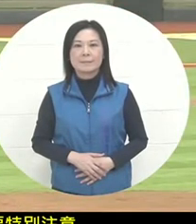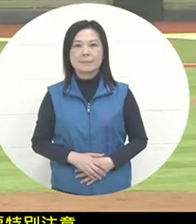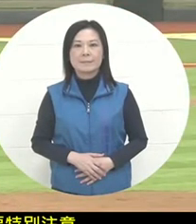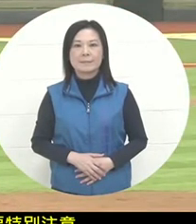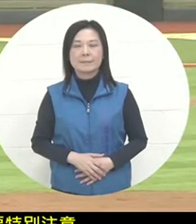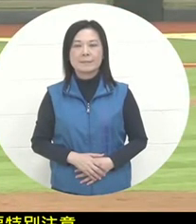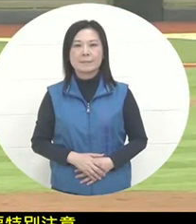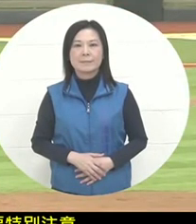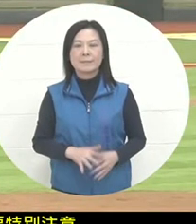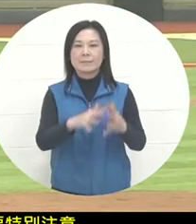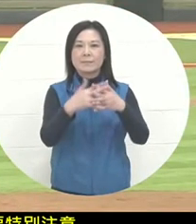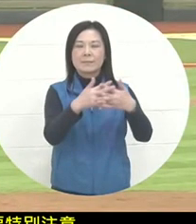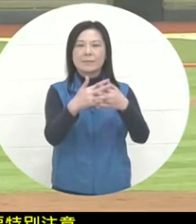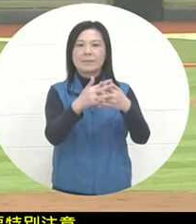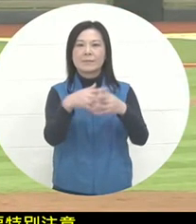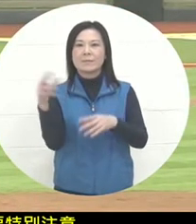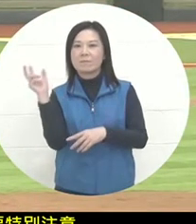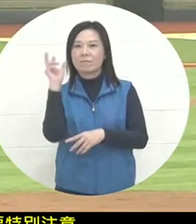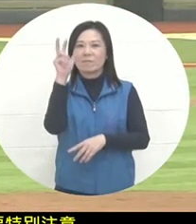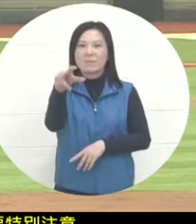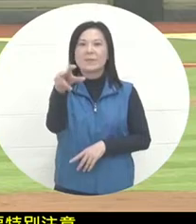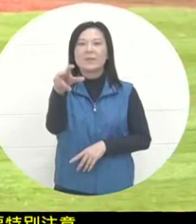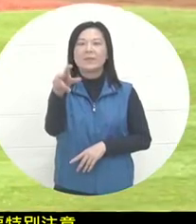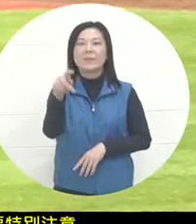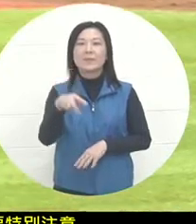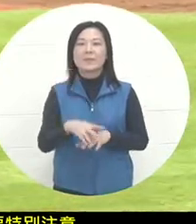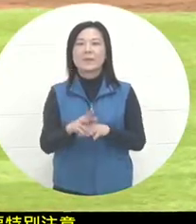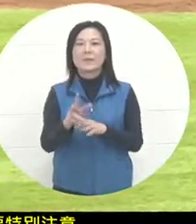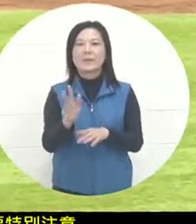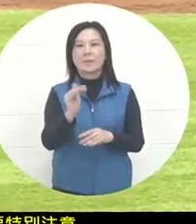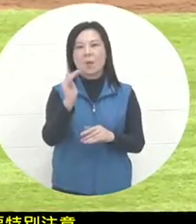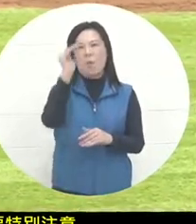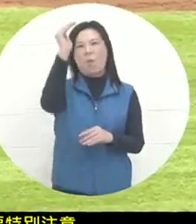. The first pitch thrown by Anderson, the pitcher of the American team, was a high-angle bad ball.